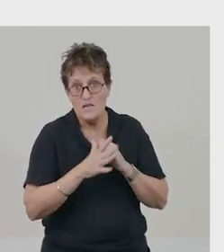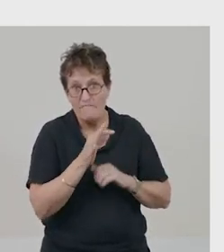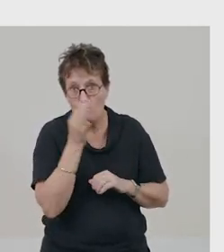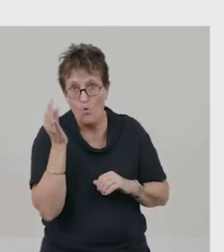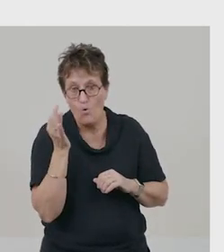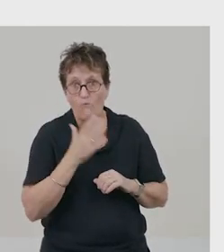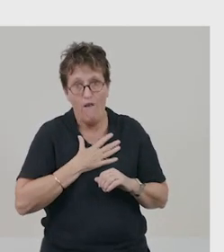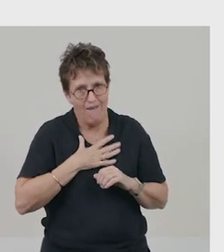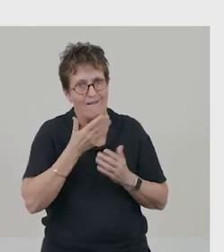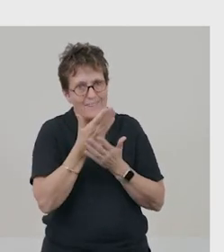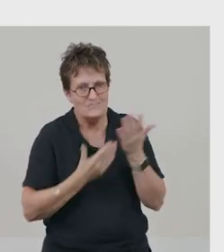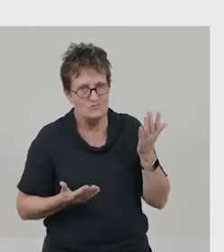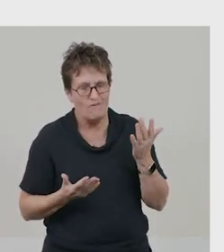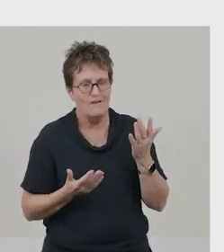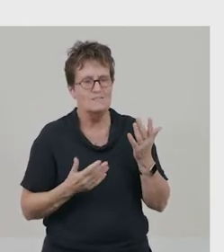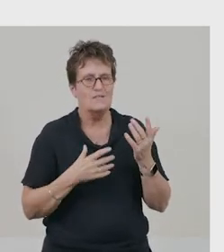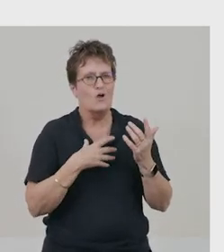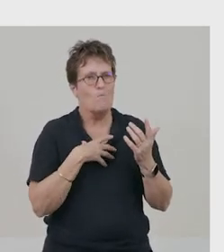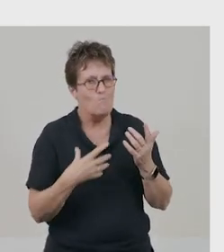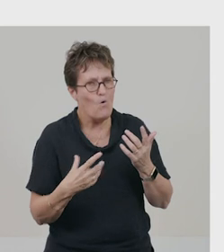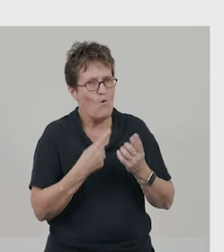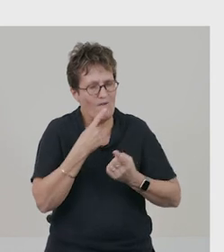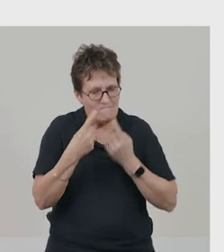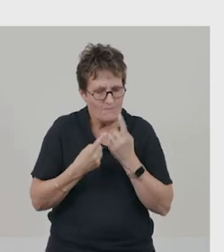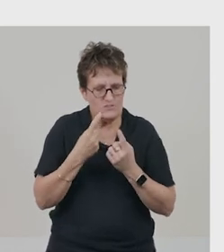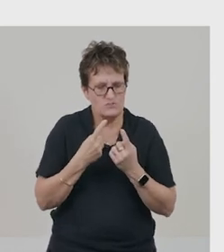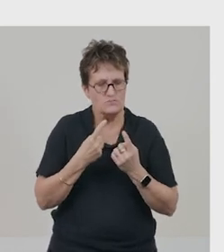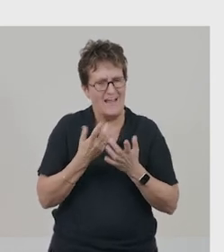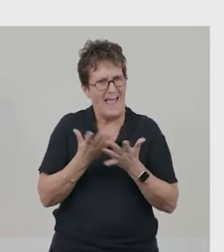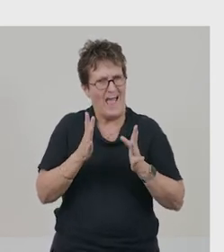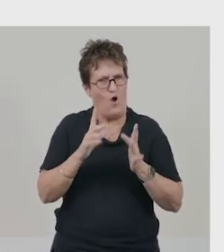This gives you more information about how Oshi feels about the situation.